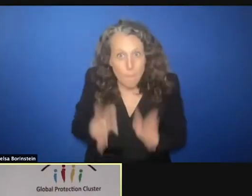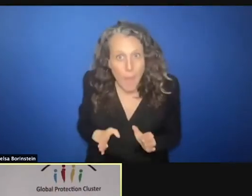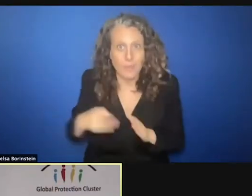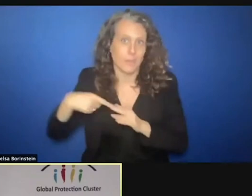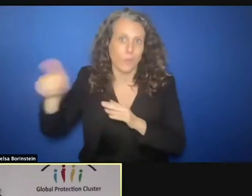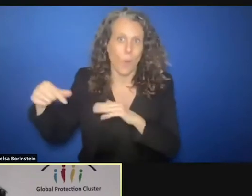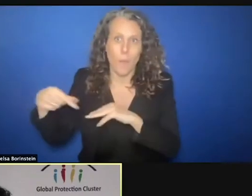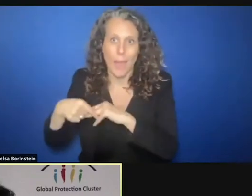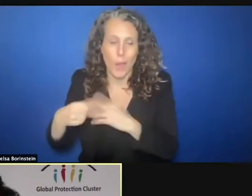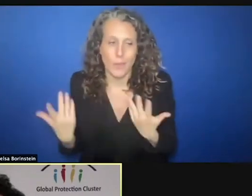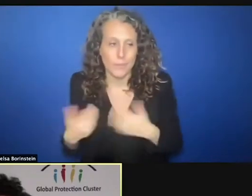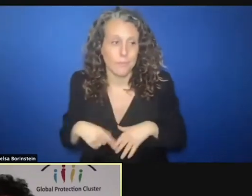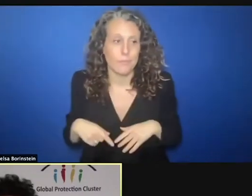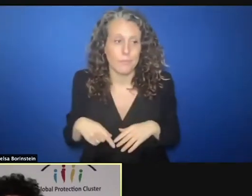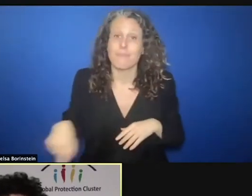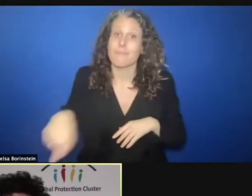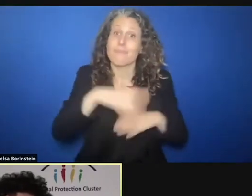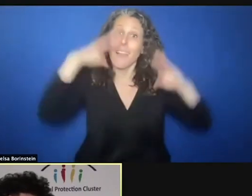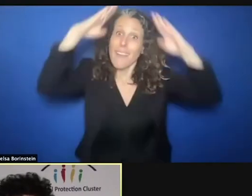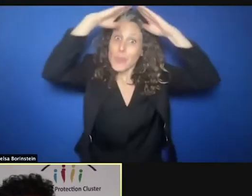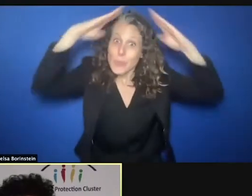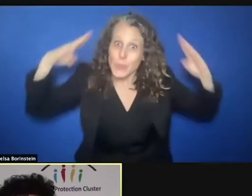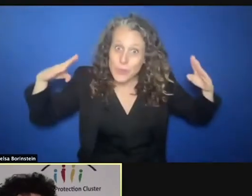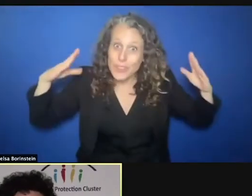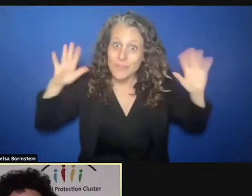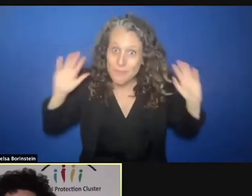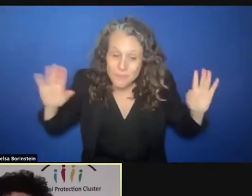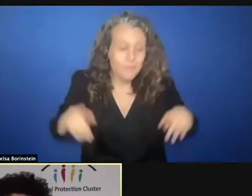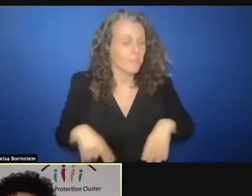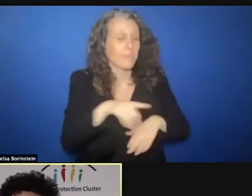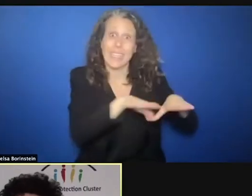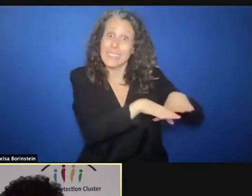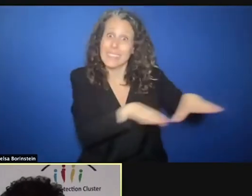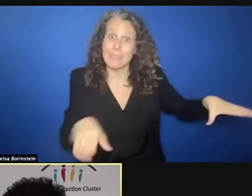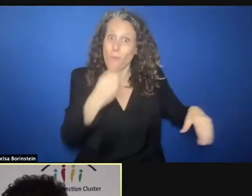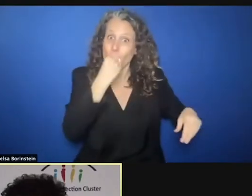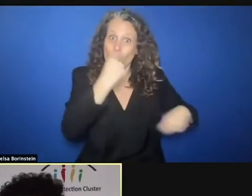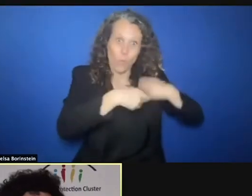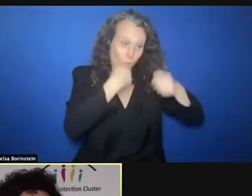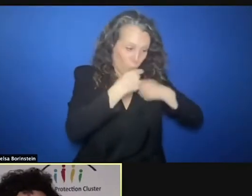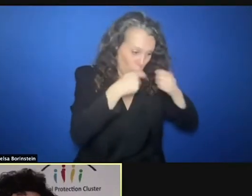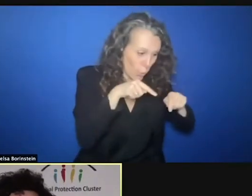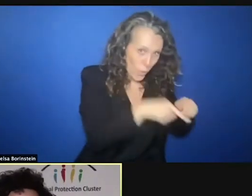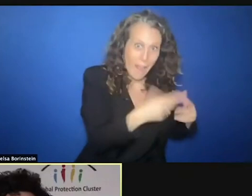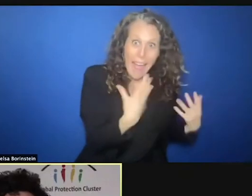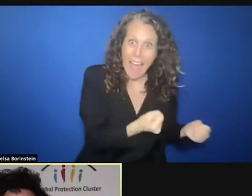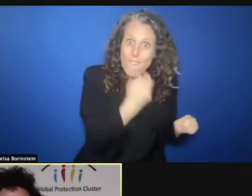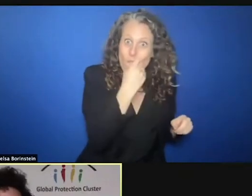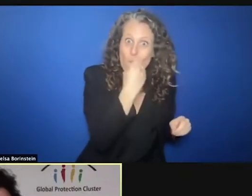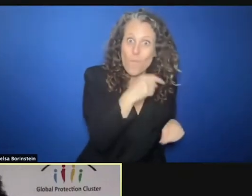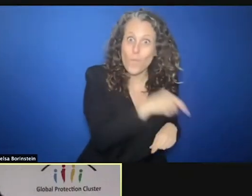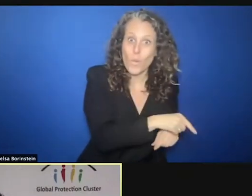on the table. And they don't have to really send off their young boy to go and work so everyone can